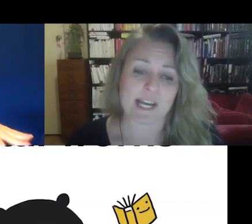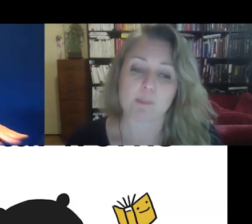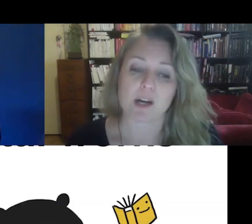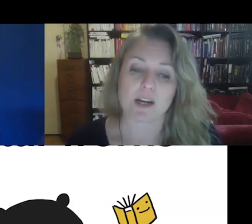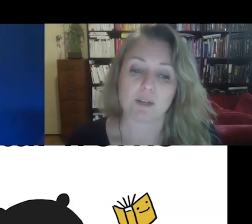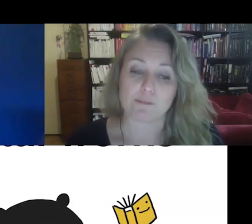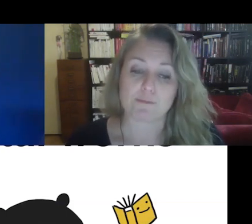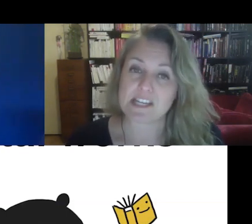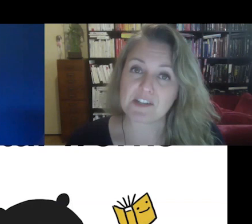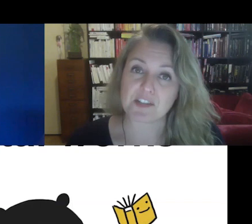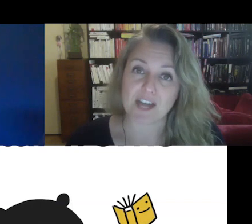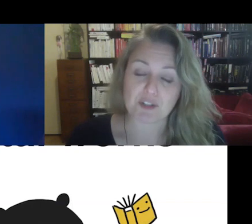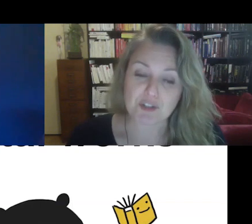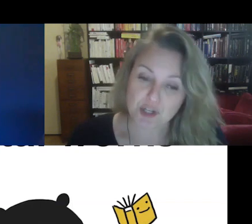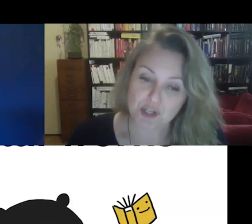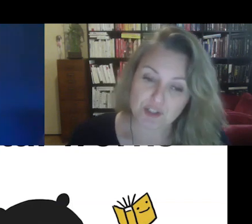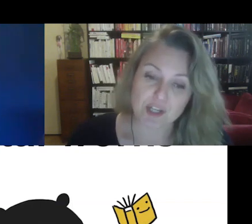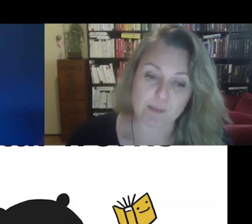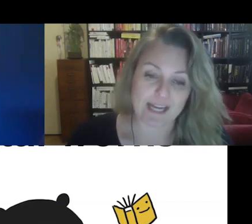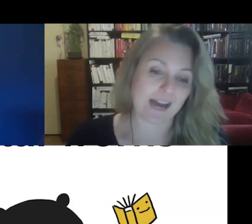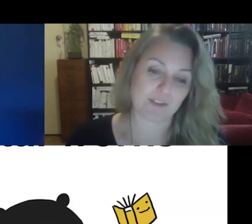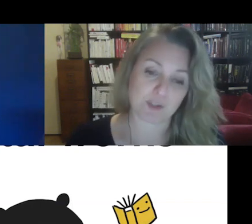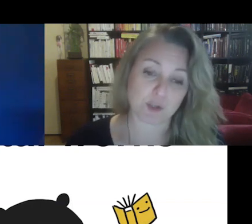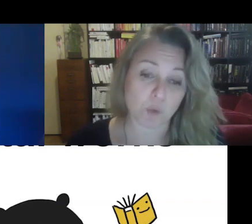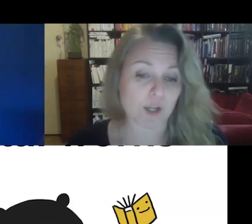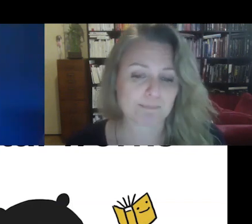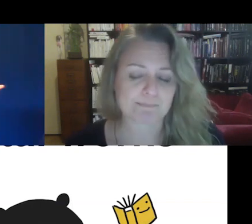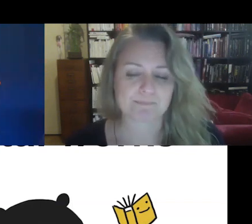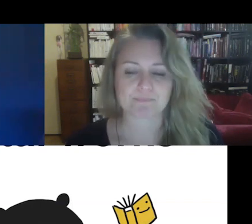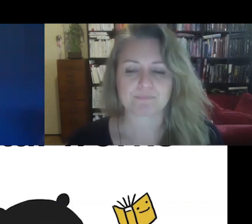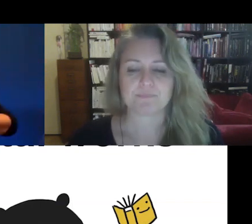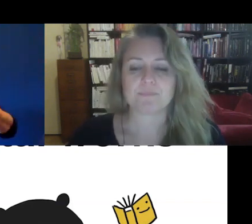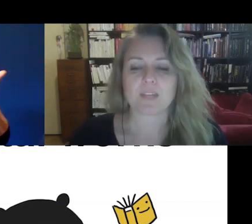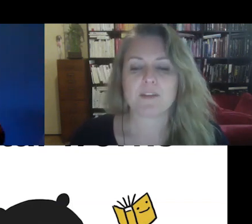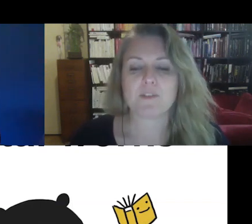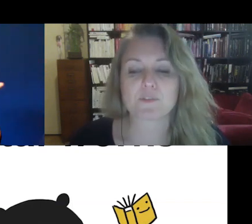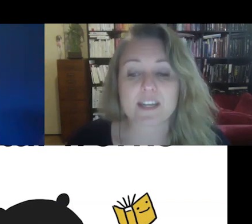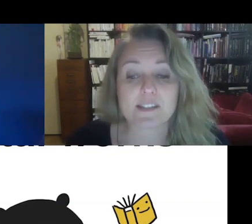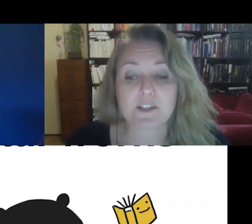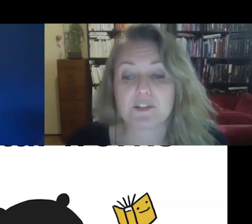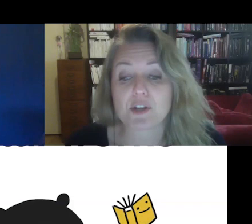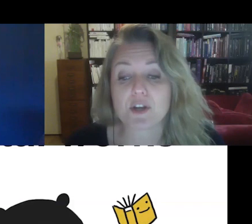lot of fears and concerns about how this can work. Those fears and